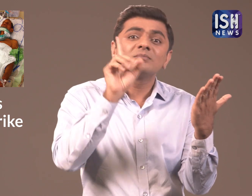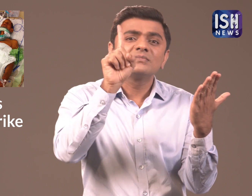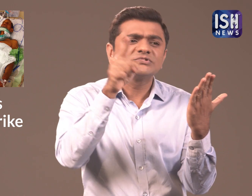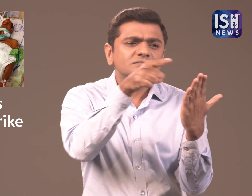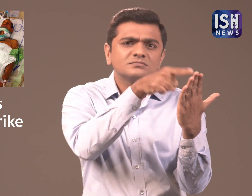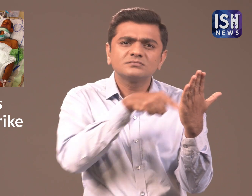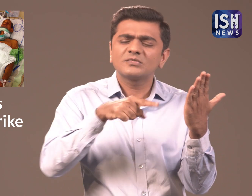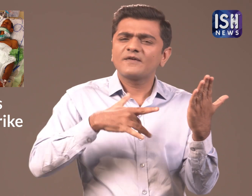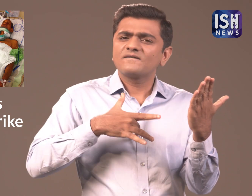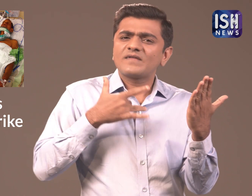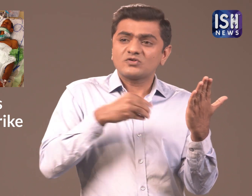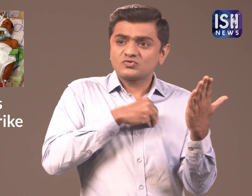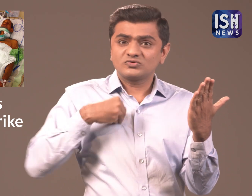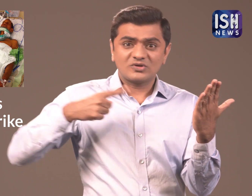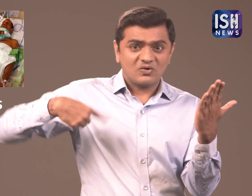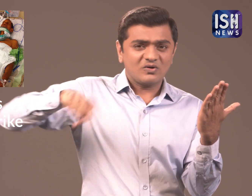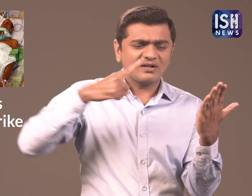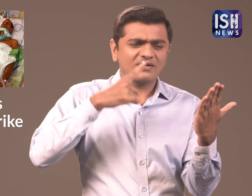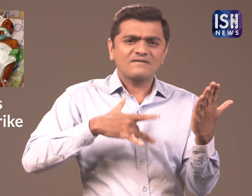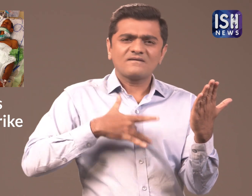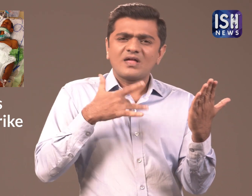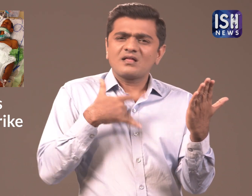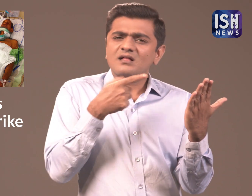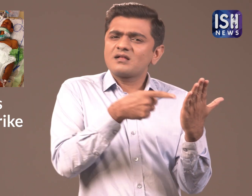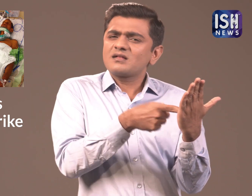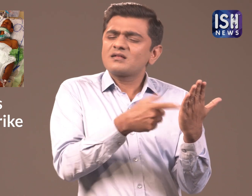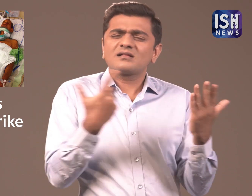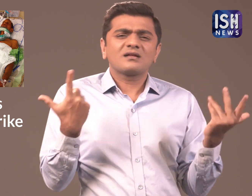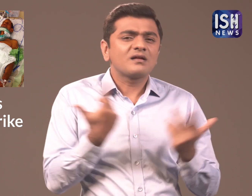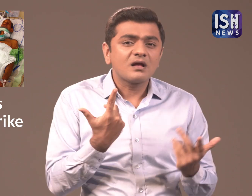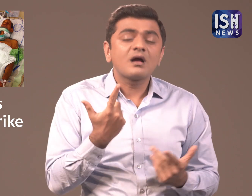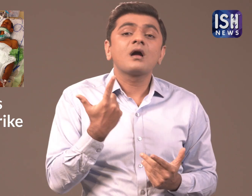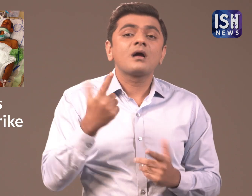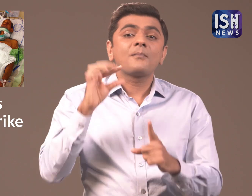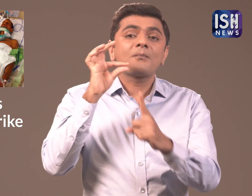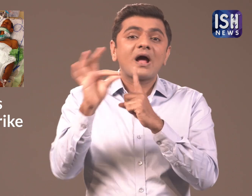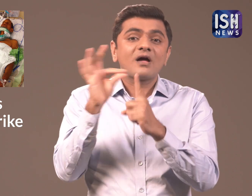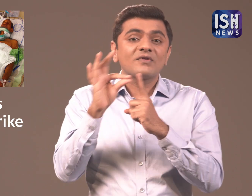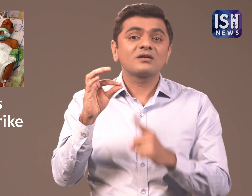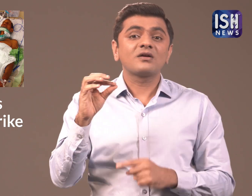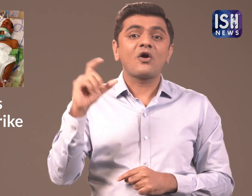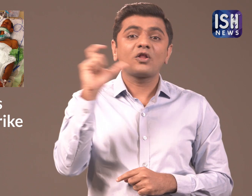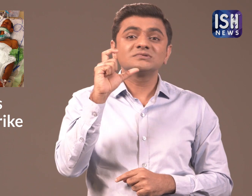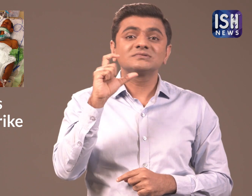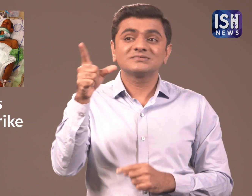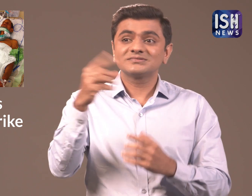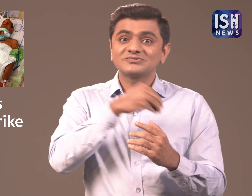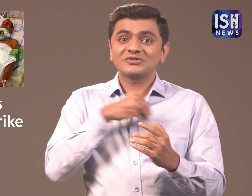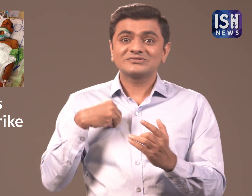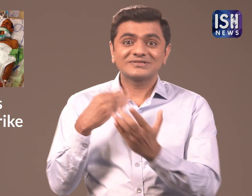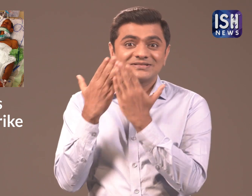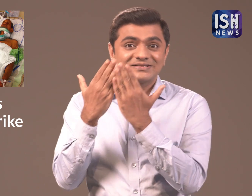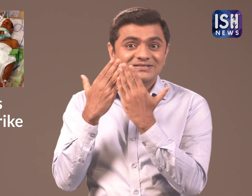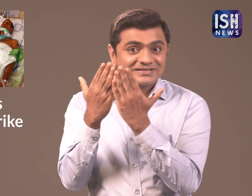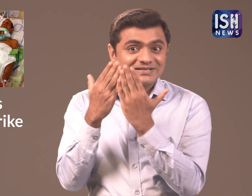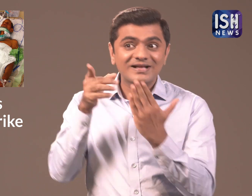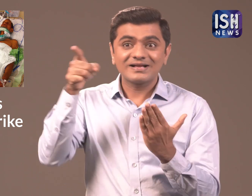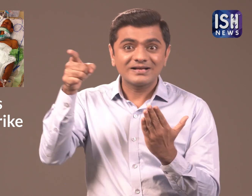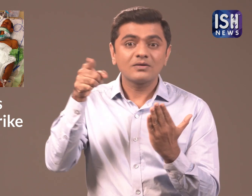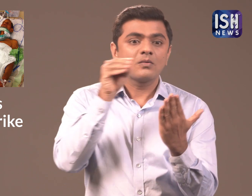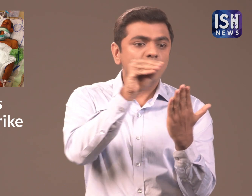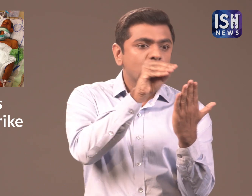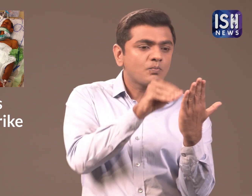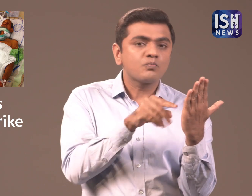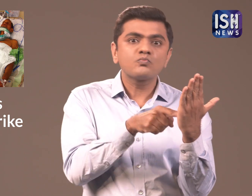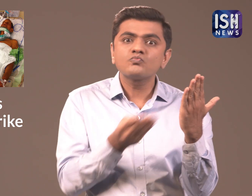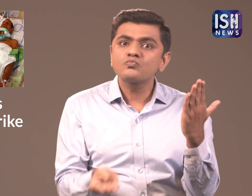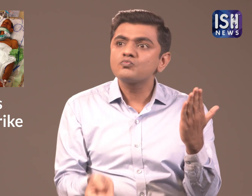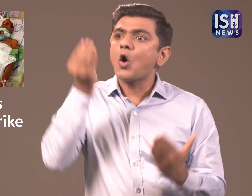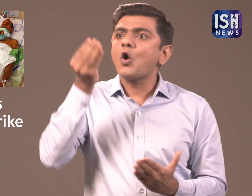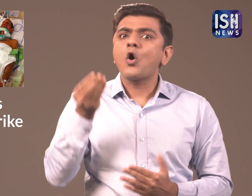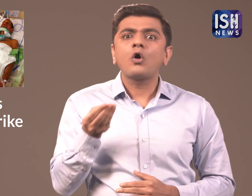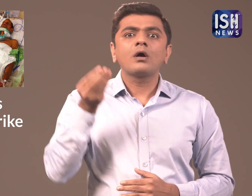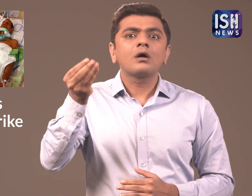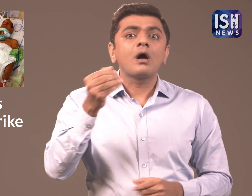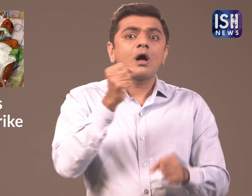However many doctors feel that the Bill has laws that favor private medical colleges